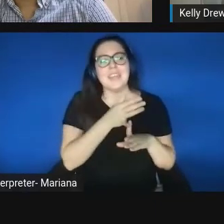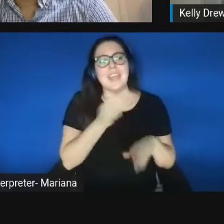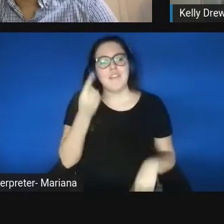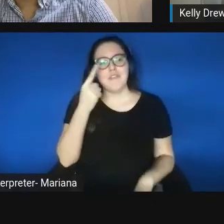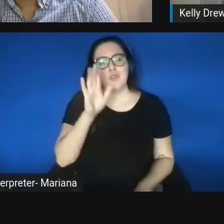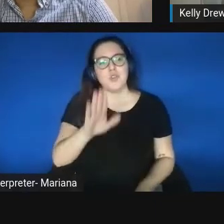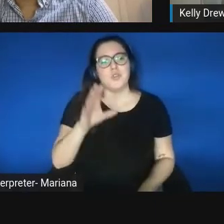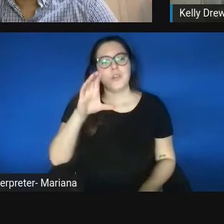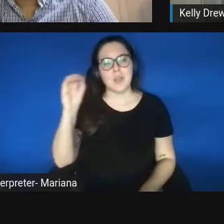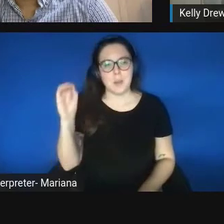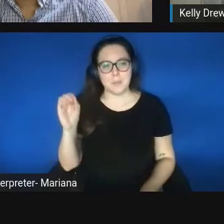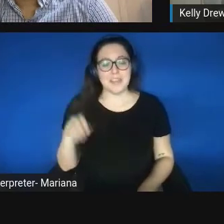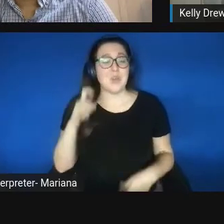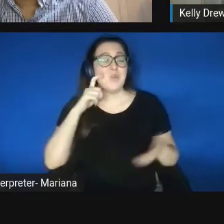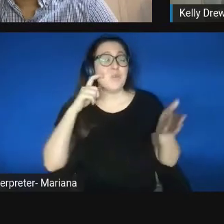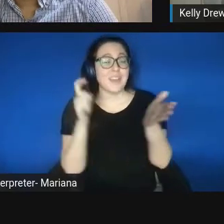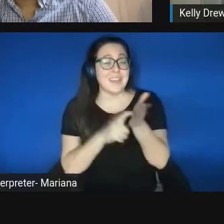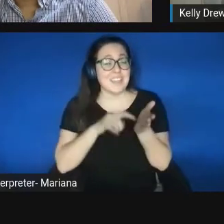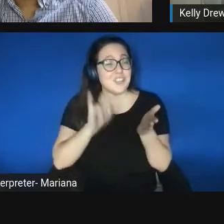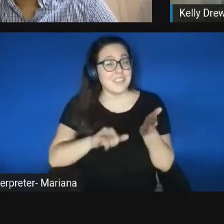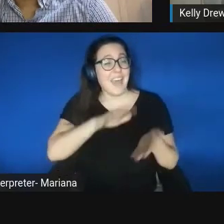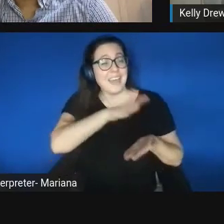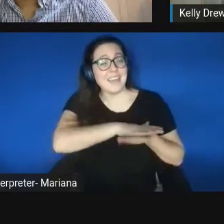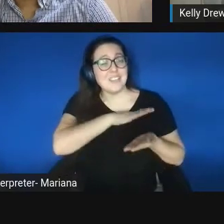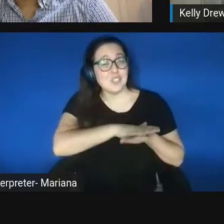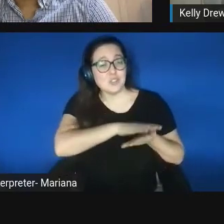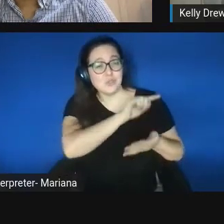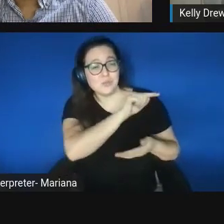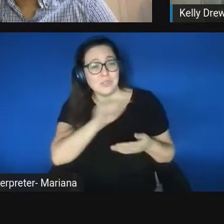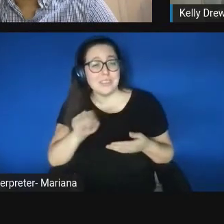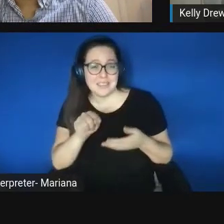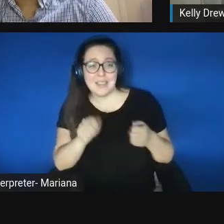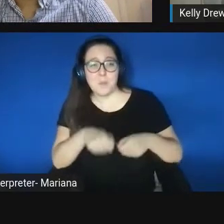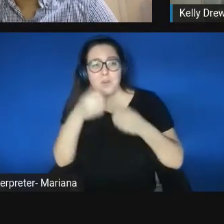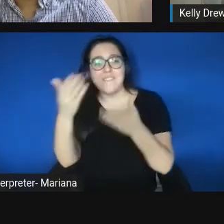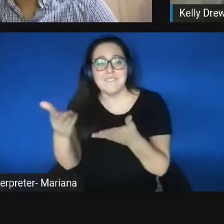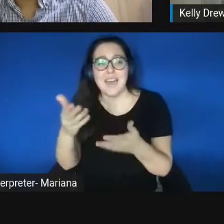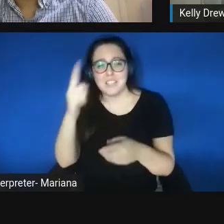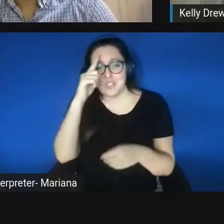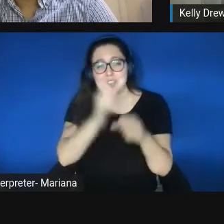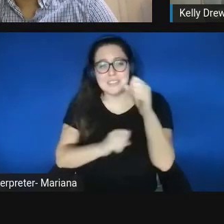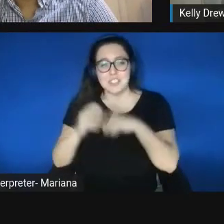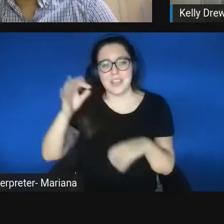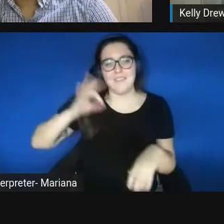Recognition that these institutions provide strategic advantages. That's the underlying point.